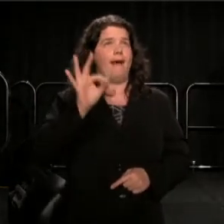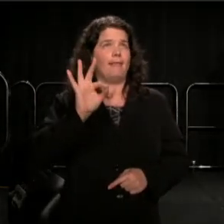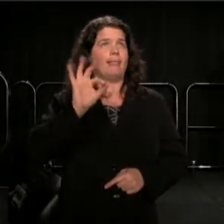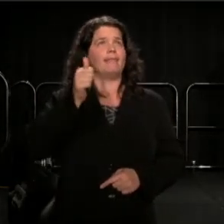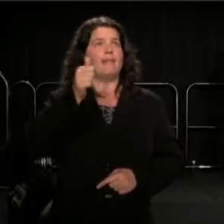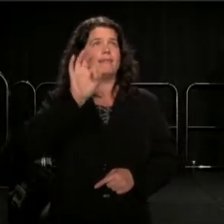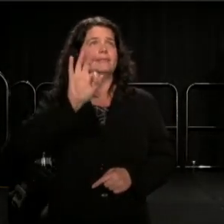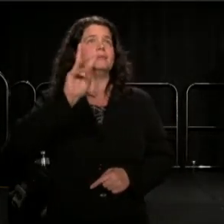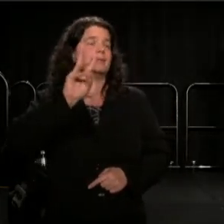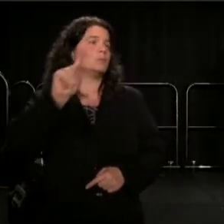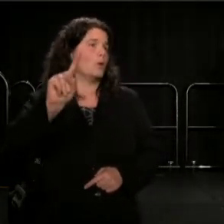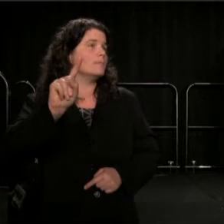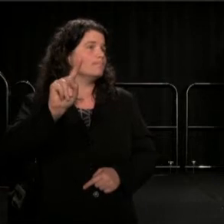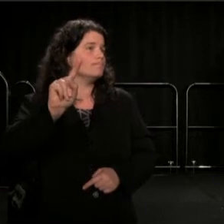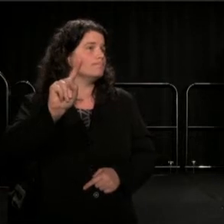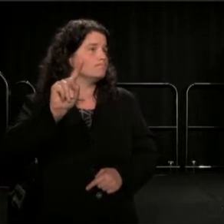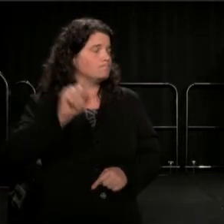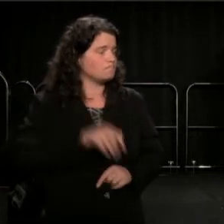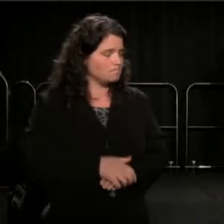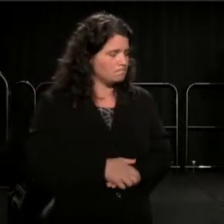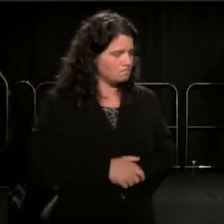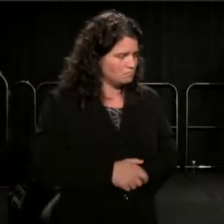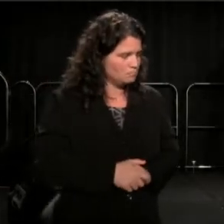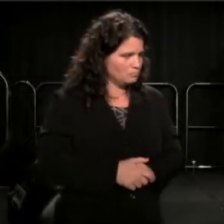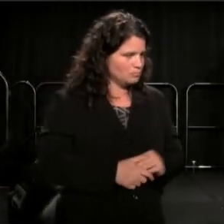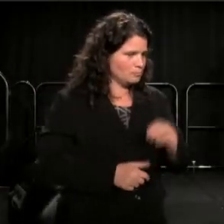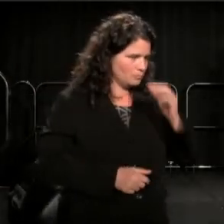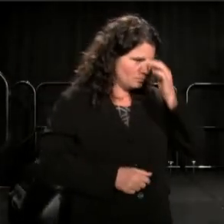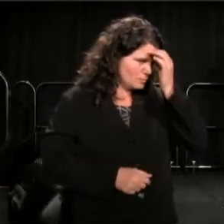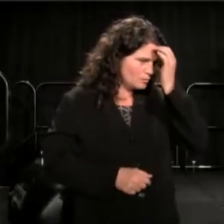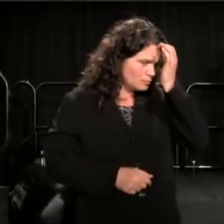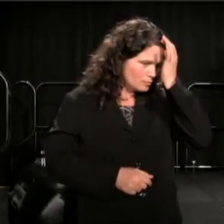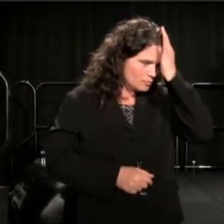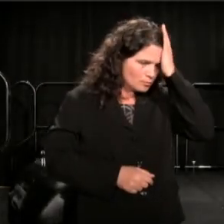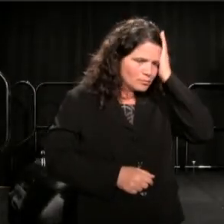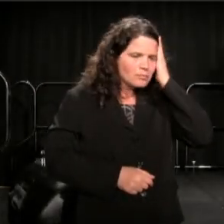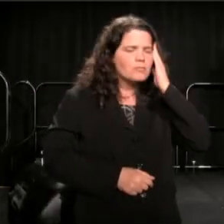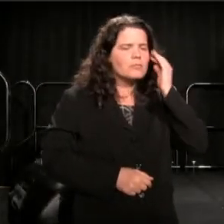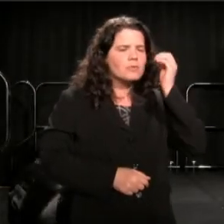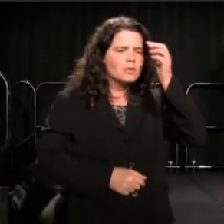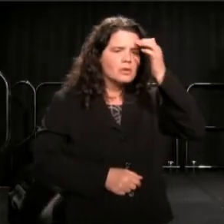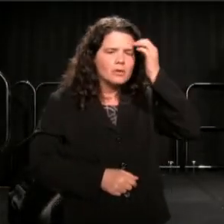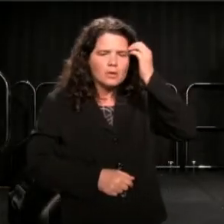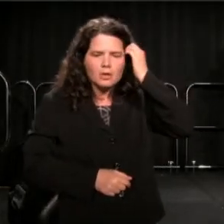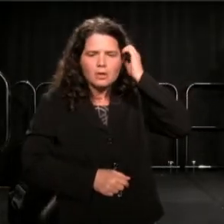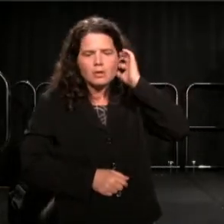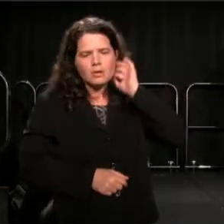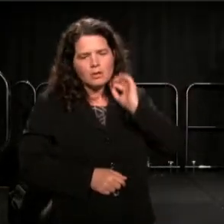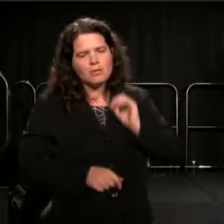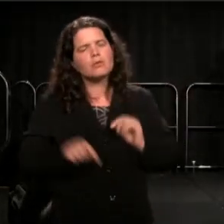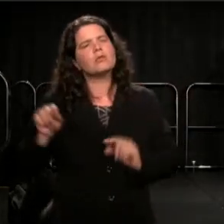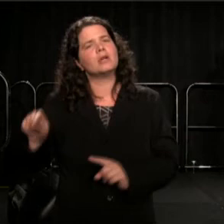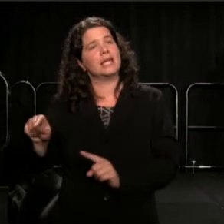He came here in office. His son had been encouraging his father to seek out the people he had wronged.